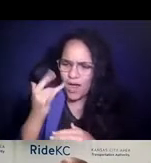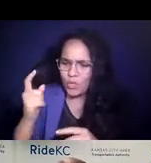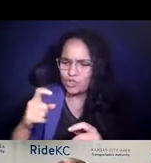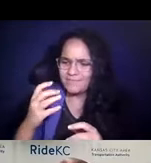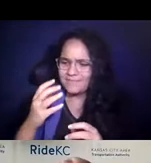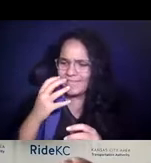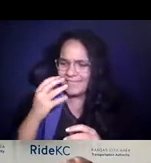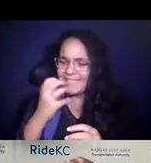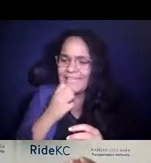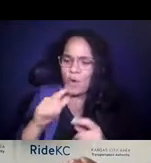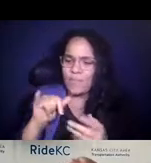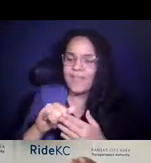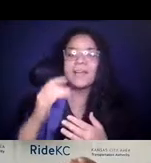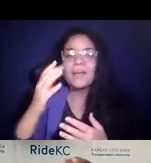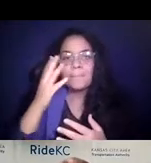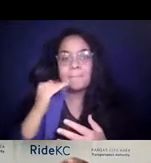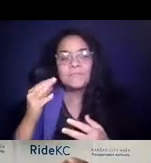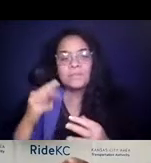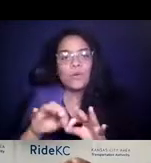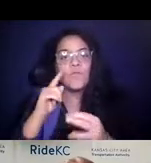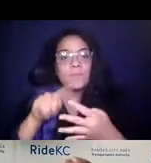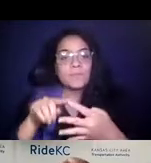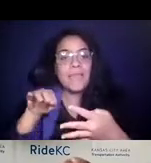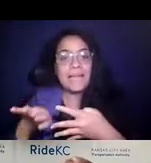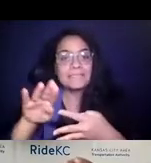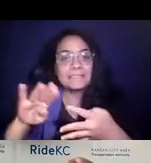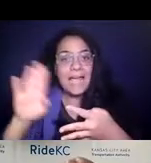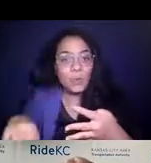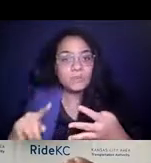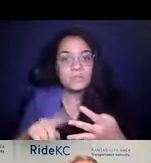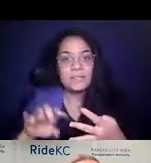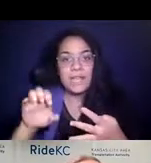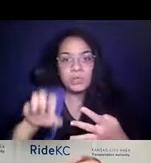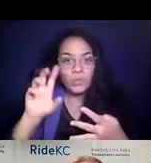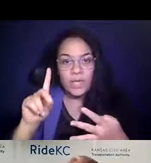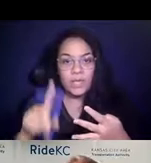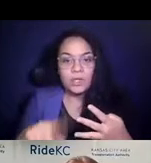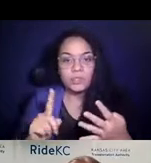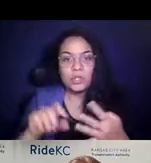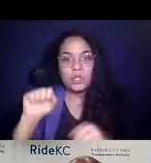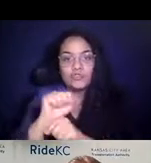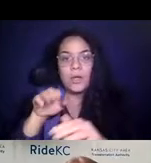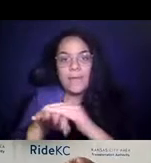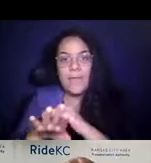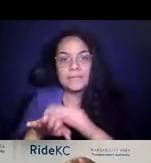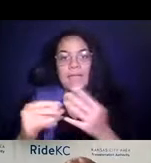14:59:09 It's around four pillars, access to housing, education, job access, and healthcare.